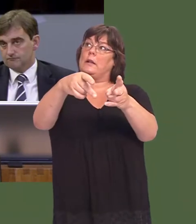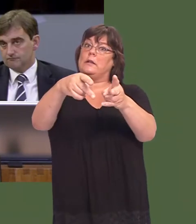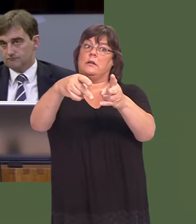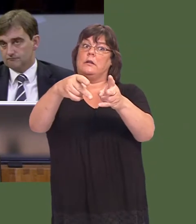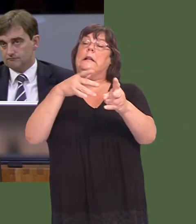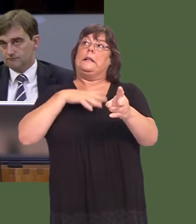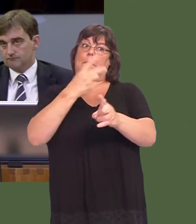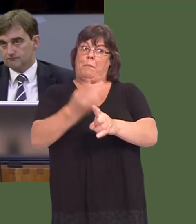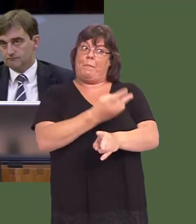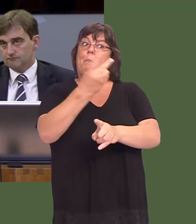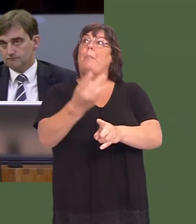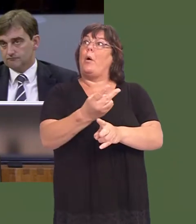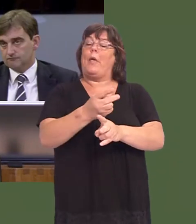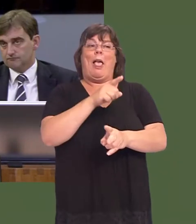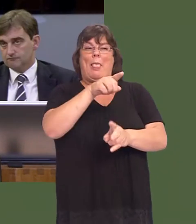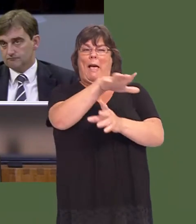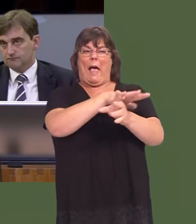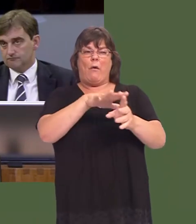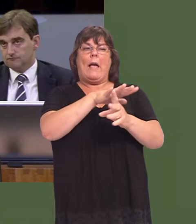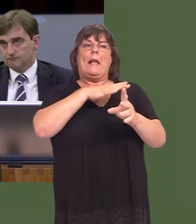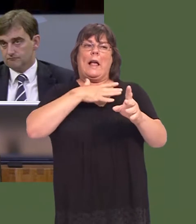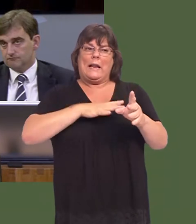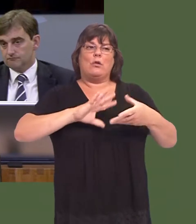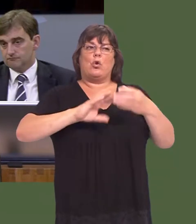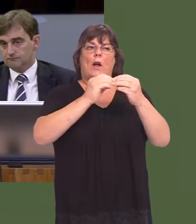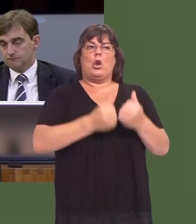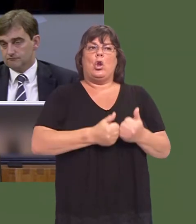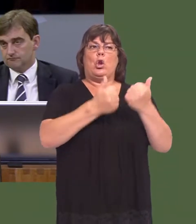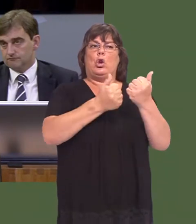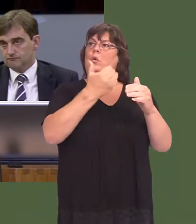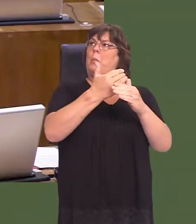in an area that desperately needs that success to create quality employment opportunities?